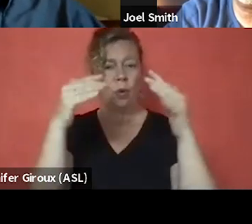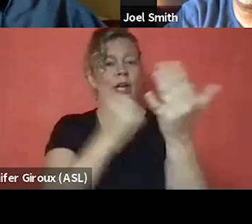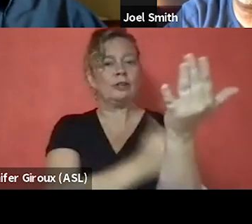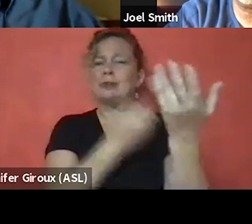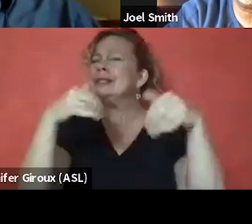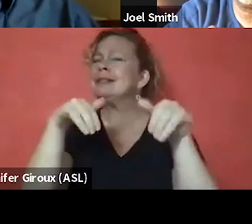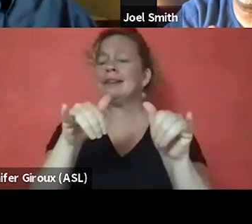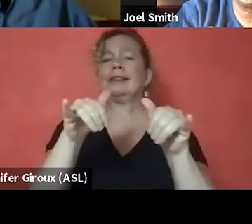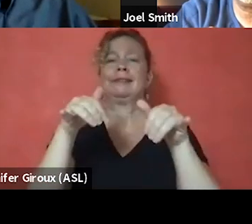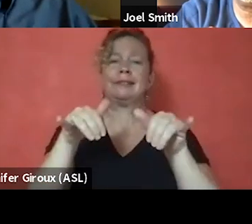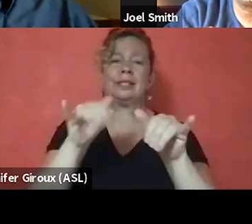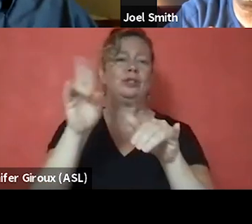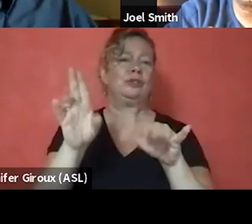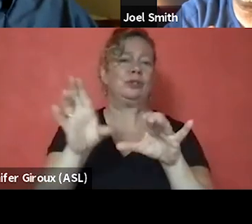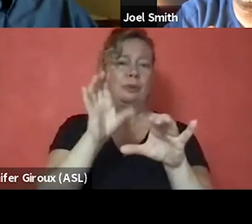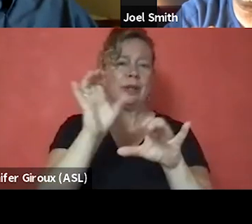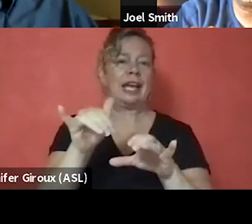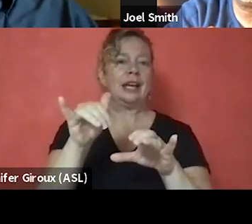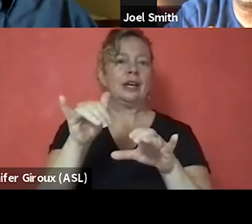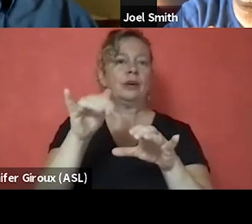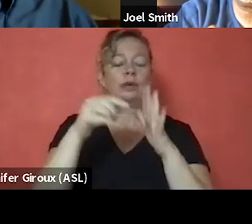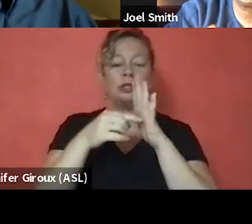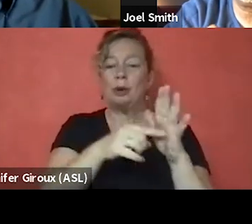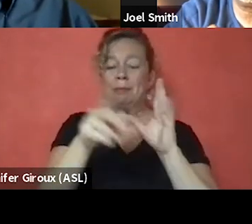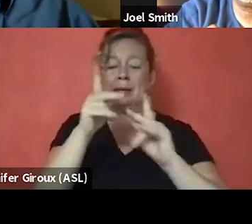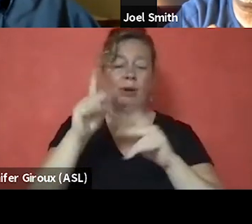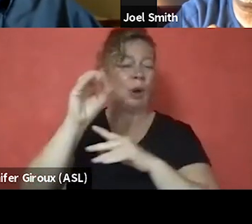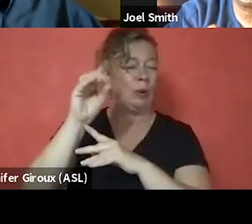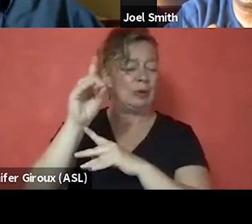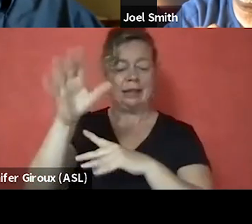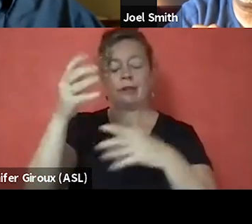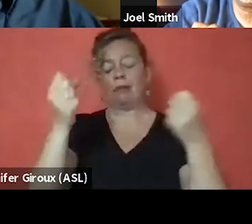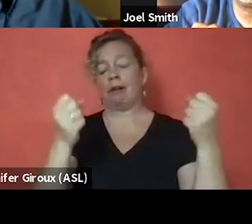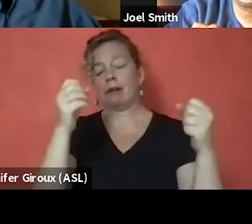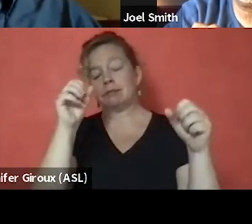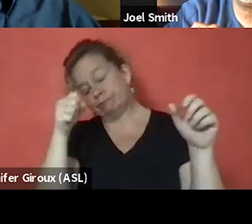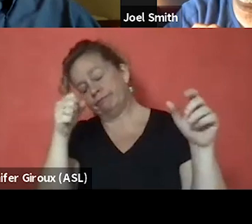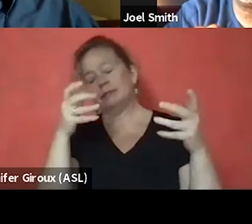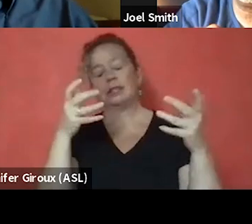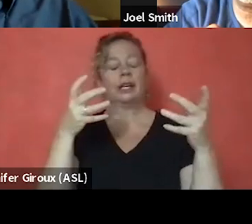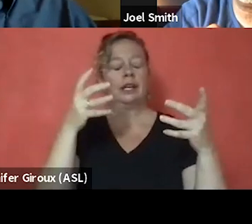We're showing pictures of people overdosed in their cars. I get it. That sells newspapers. And it's a shocking look.